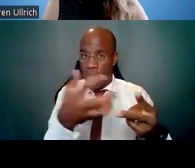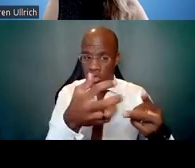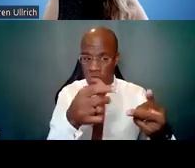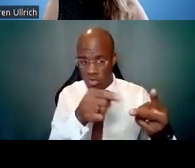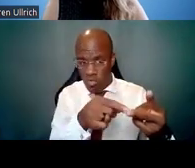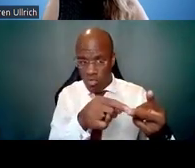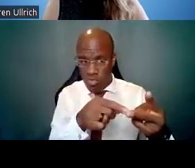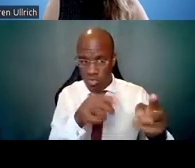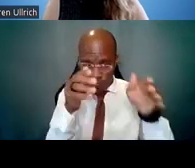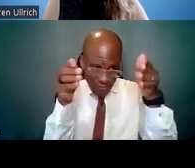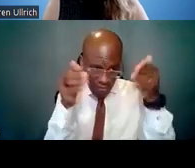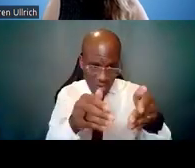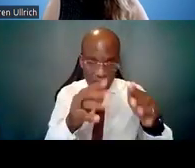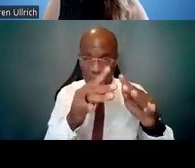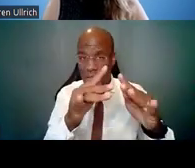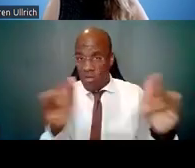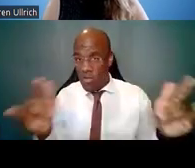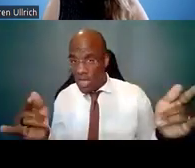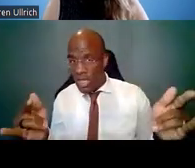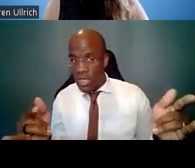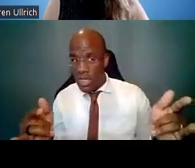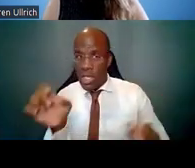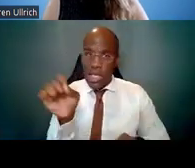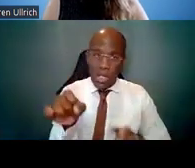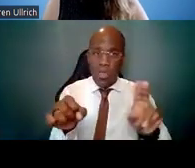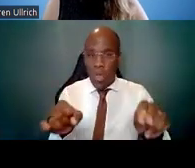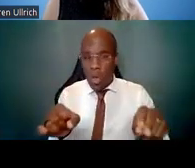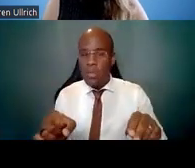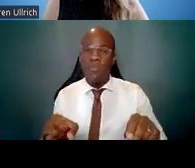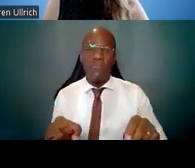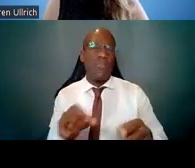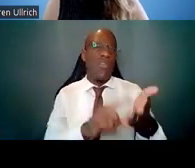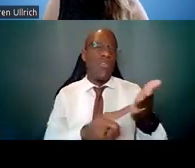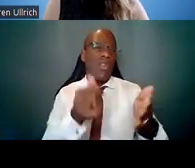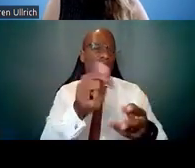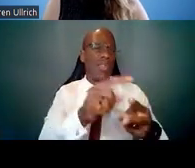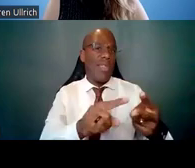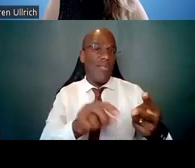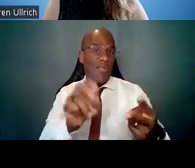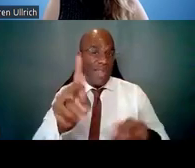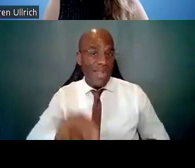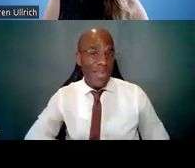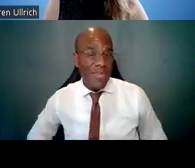opportunity announcement is diversity targeted, or not. But if it's on this list,